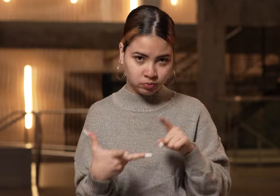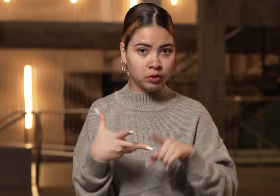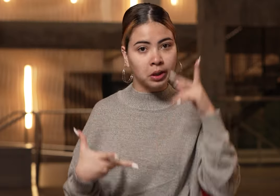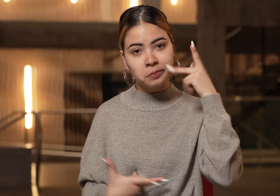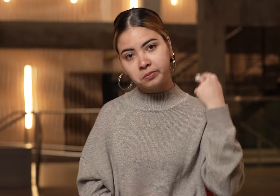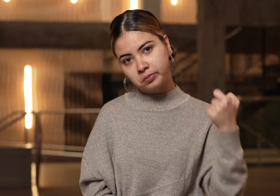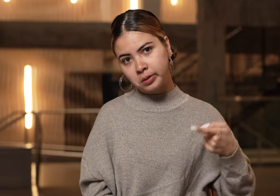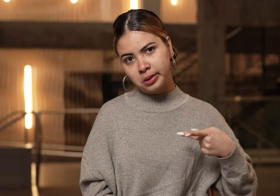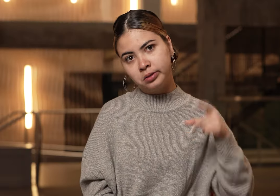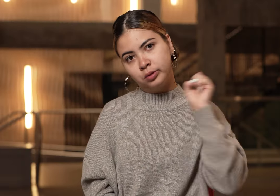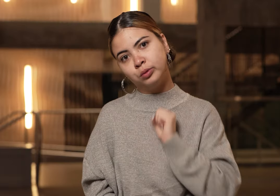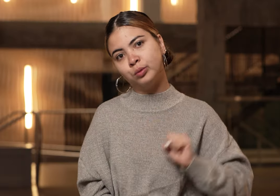and the Kappa Theta Phi Sorority.